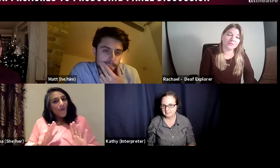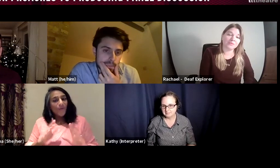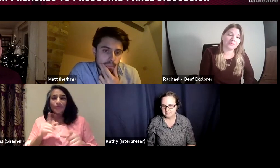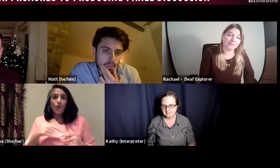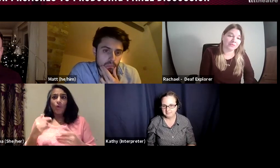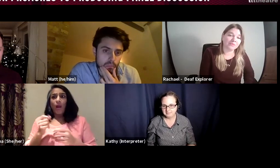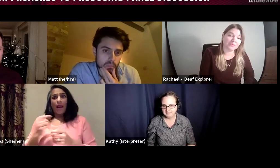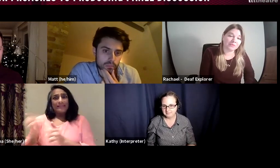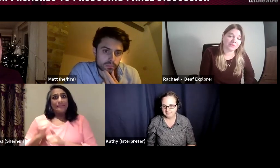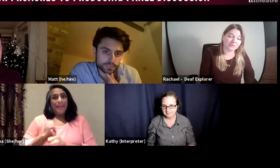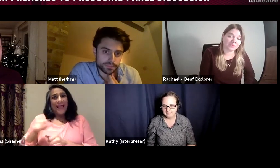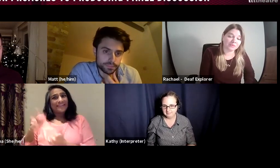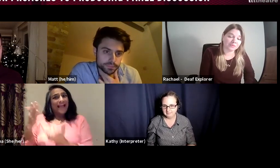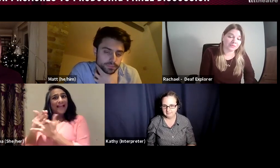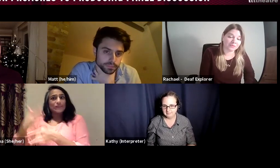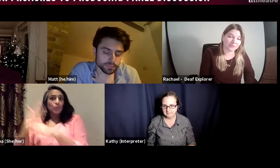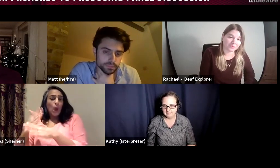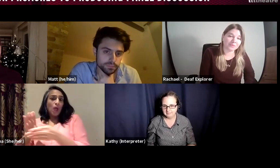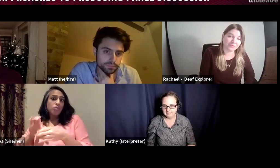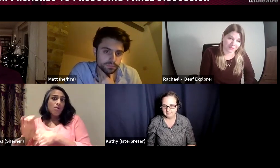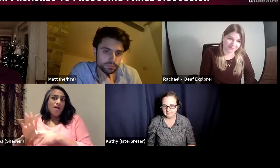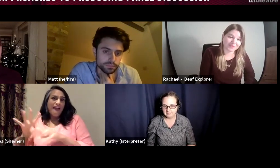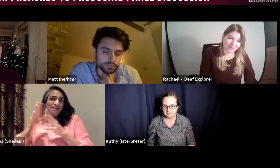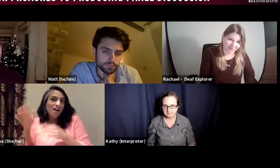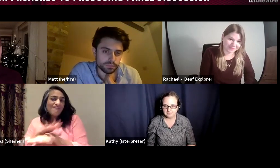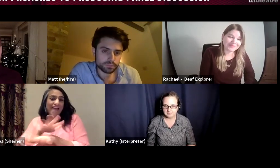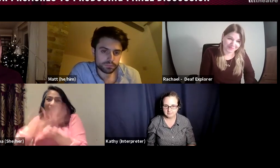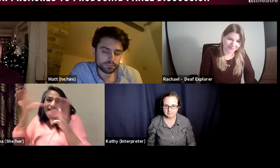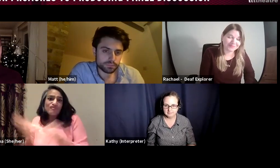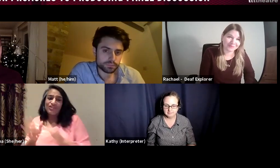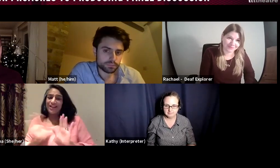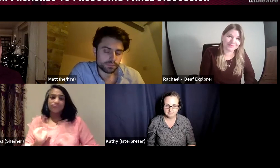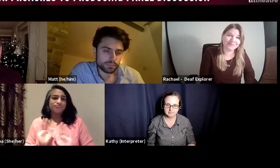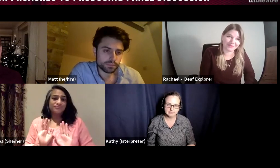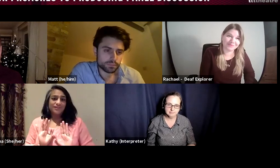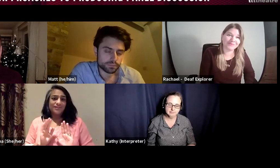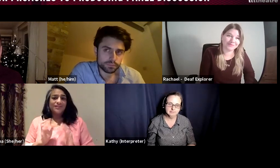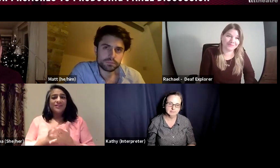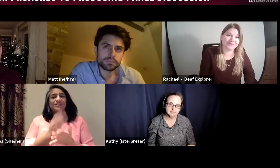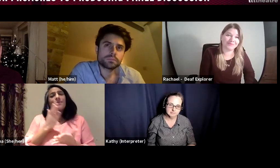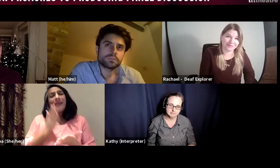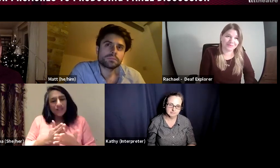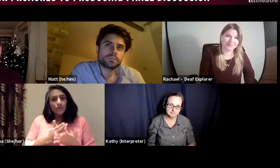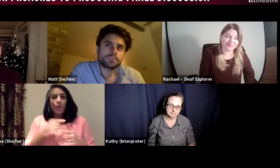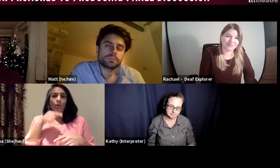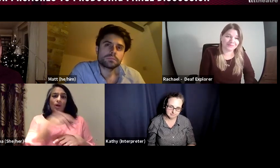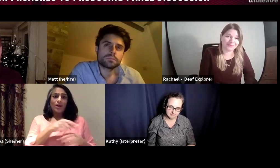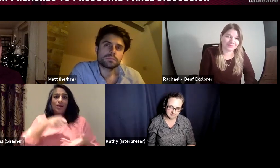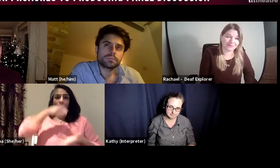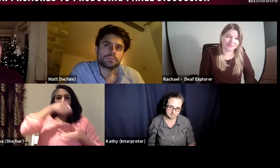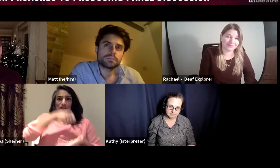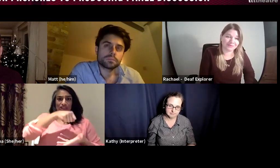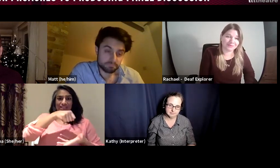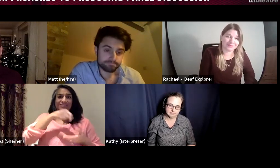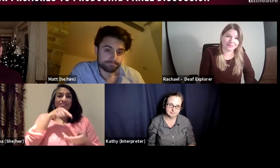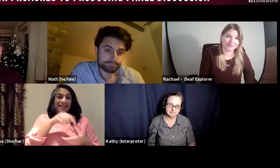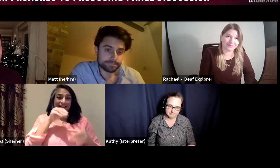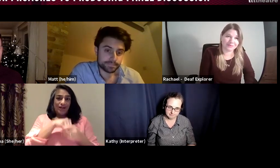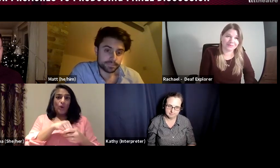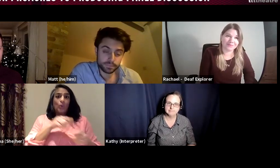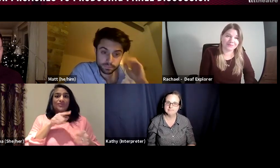that need the access. So, don't expect access to work to cover all of the costs. Make sure that